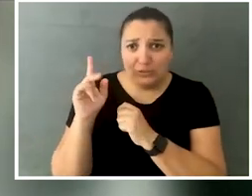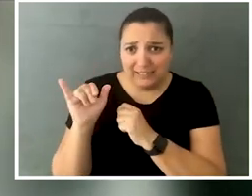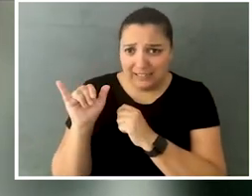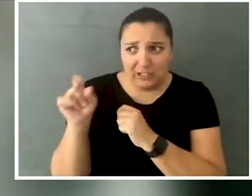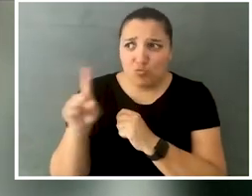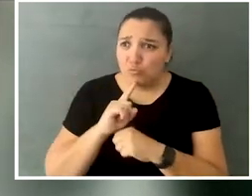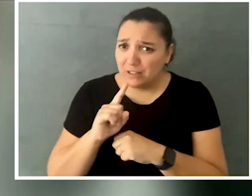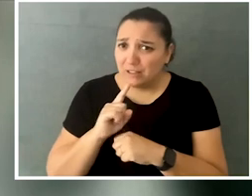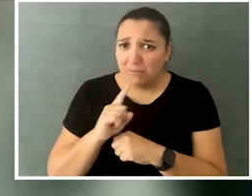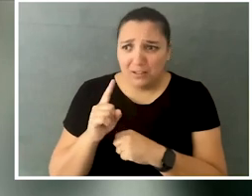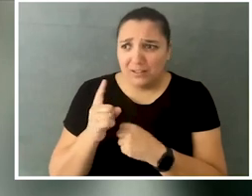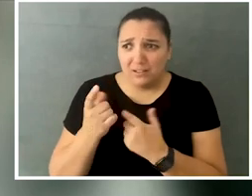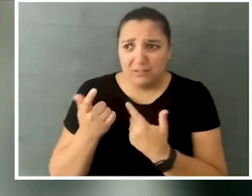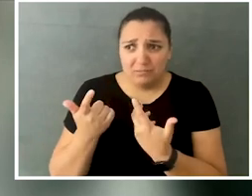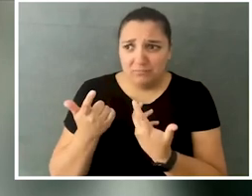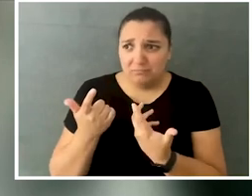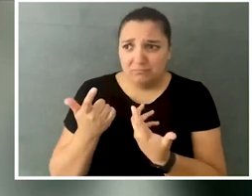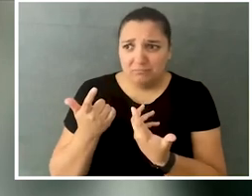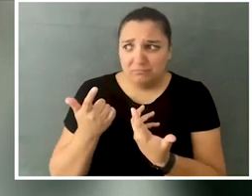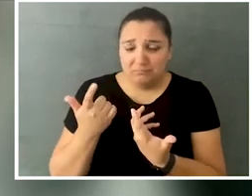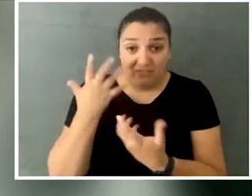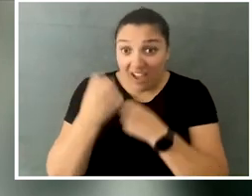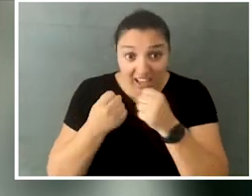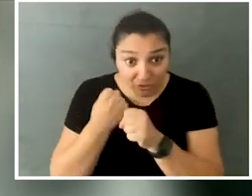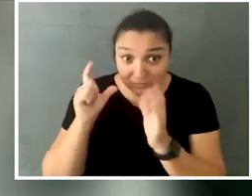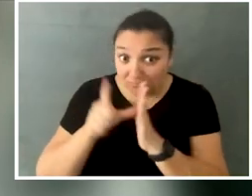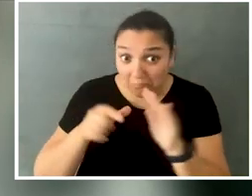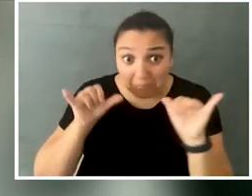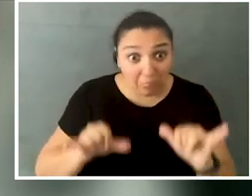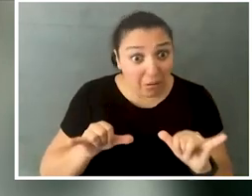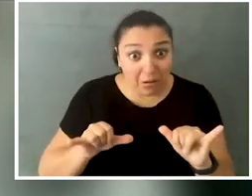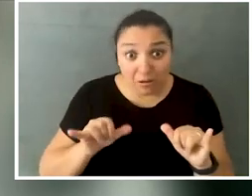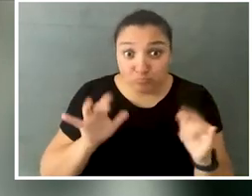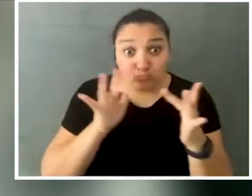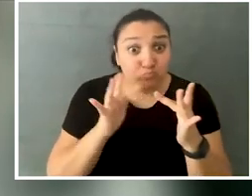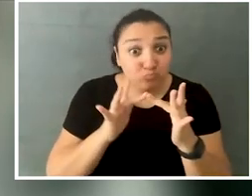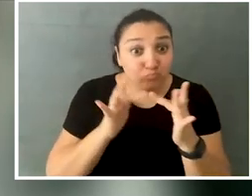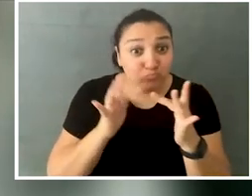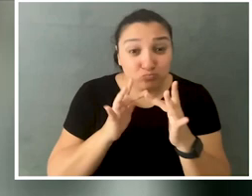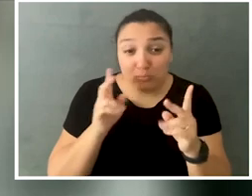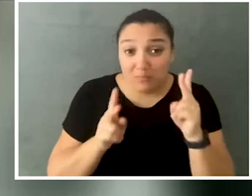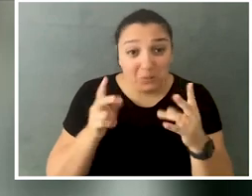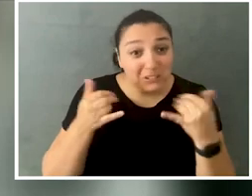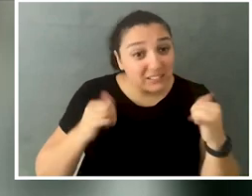because Judy was really, really into, like five years later, she's still staying in contact with these people.